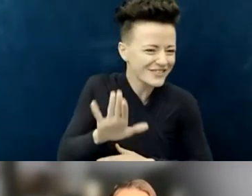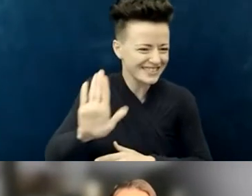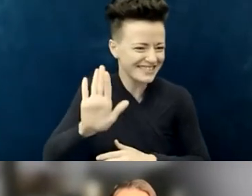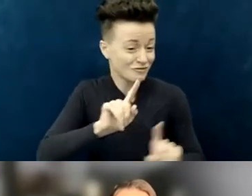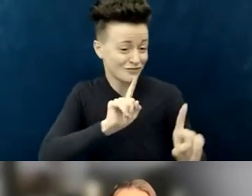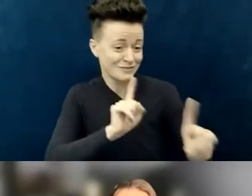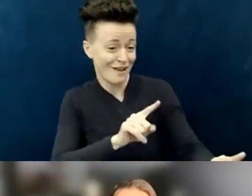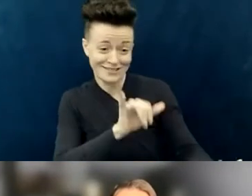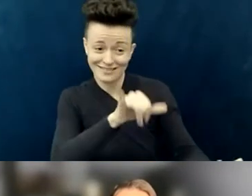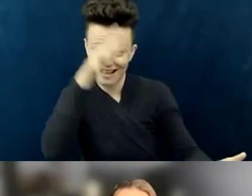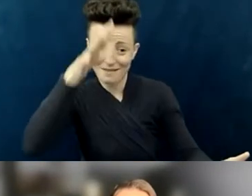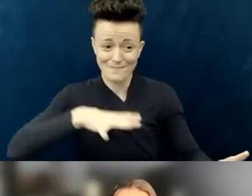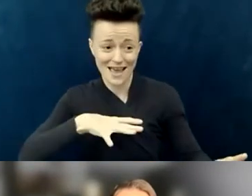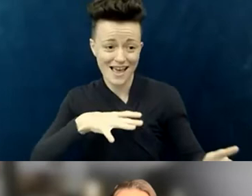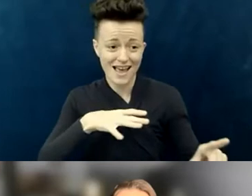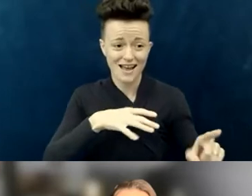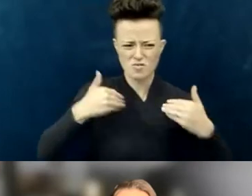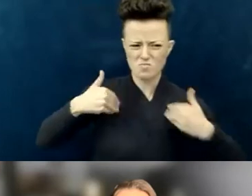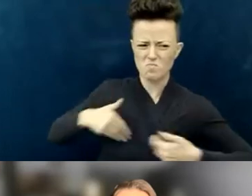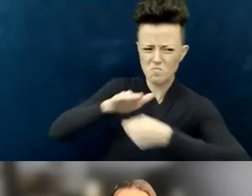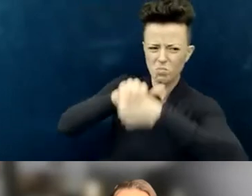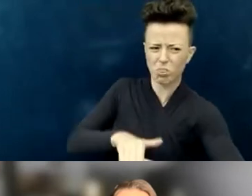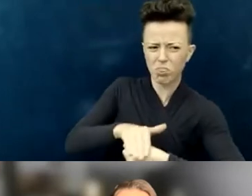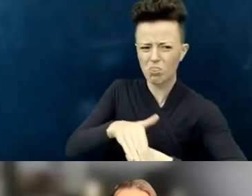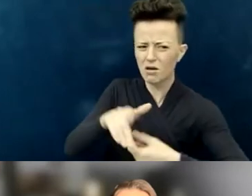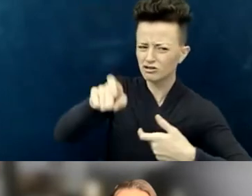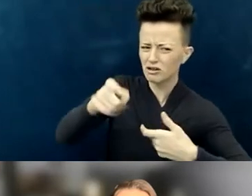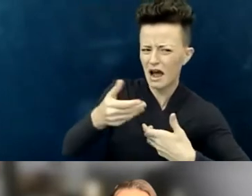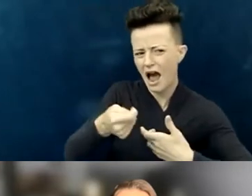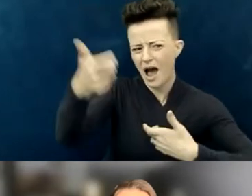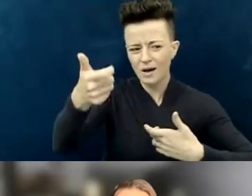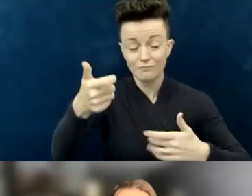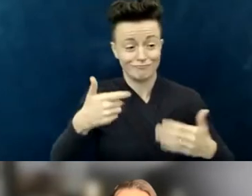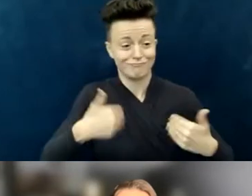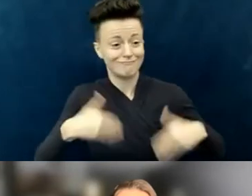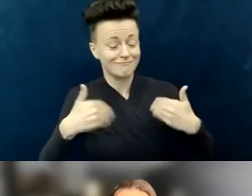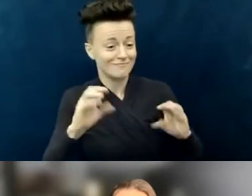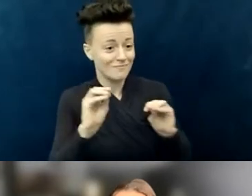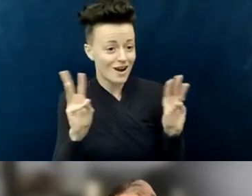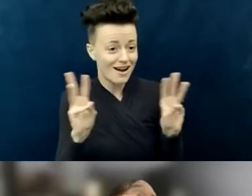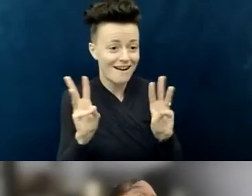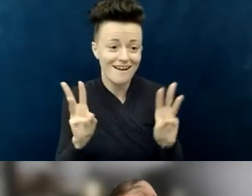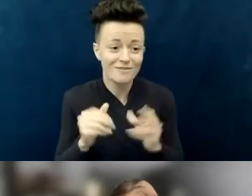to that ableist, stigma-filled, way-out-there perspective